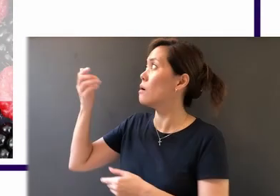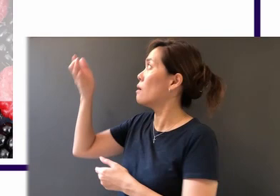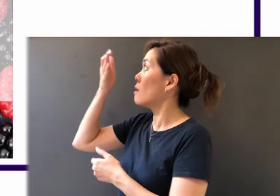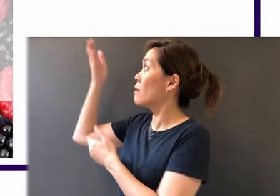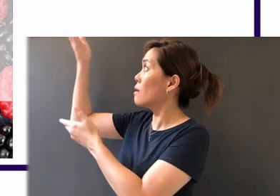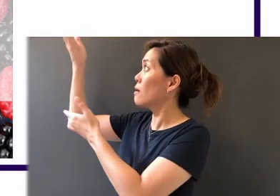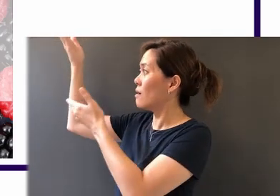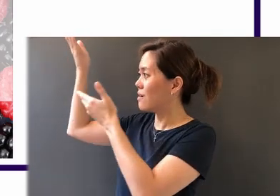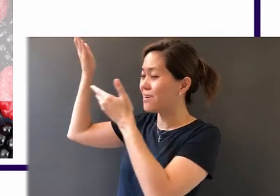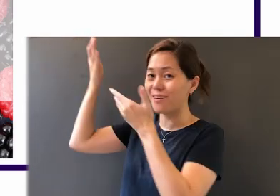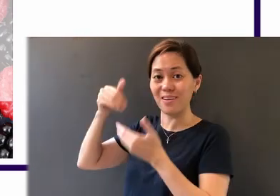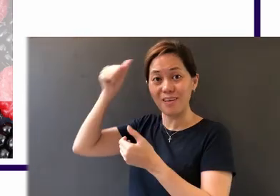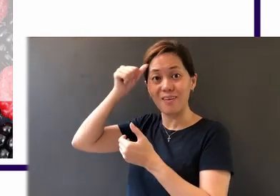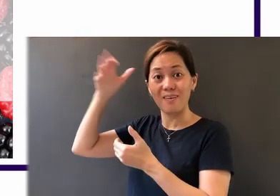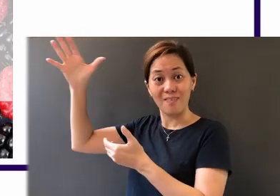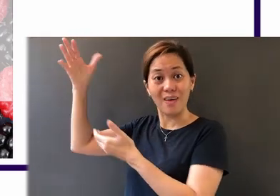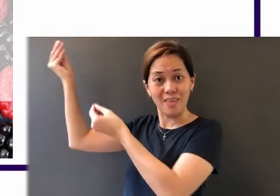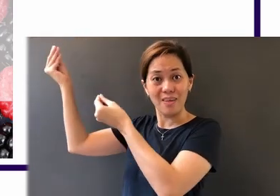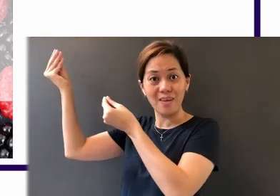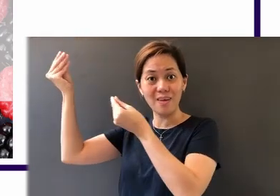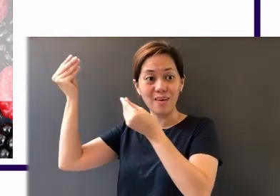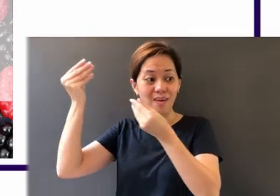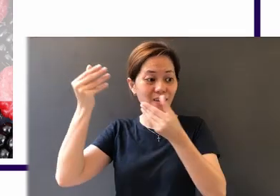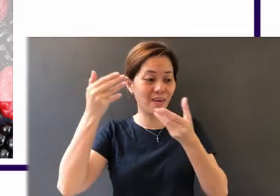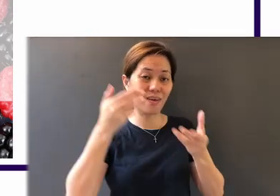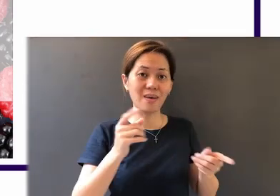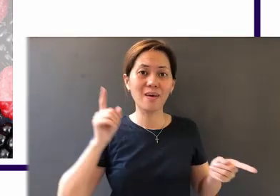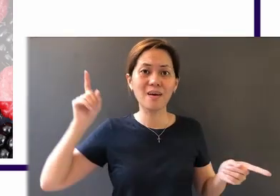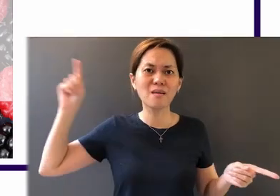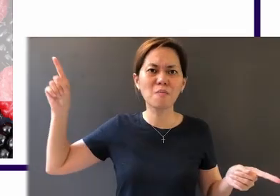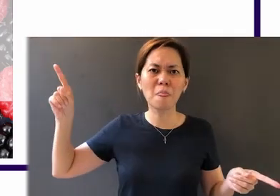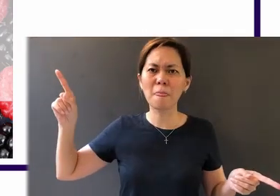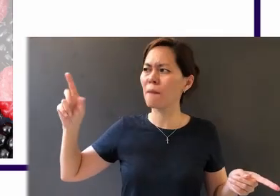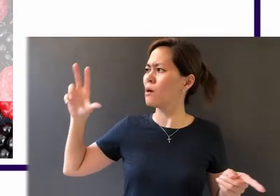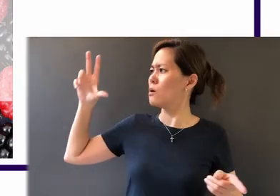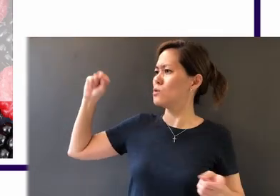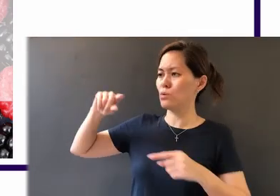coming down from the Father of lights, with whom there is no variation